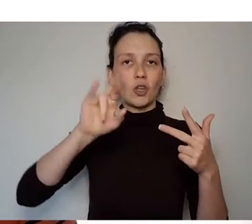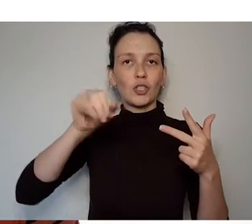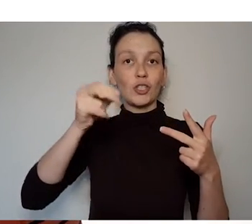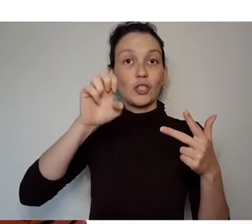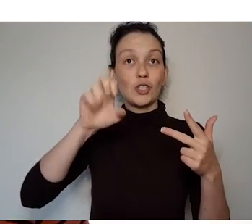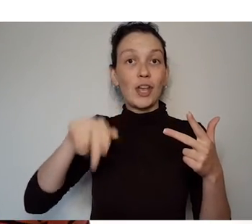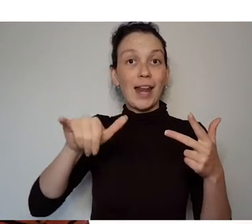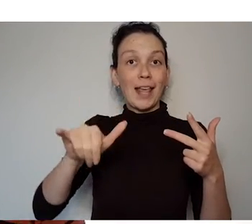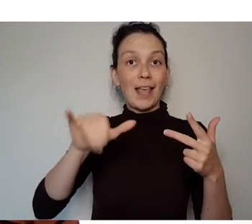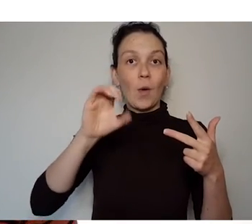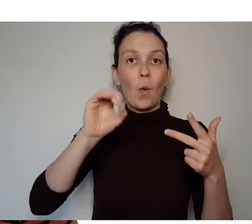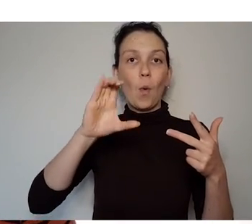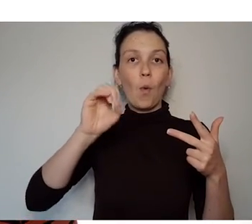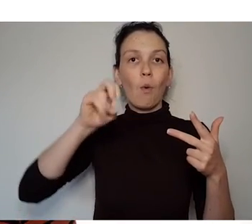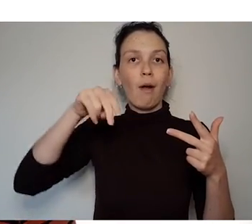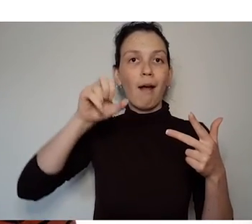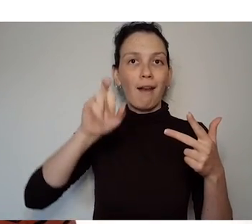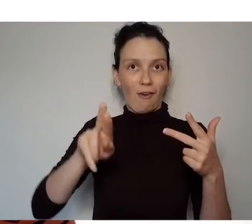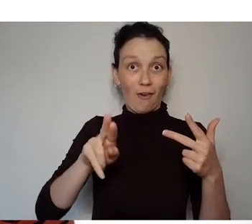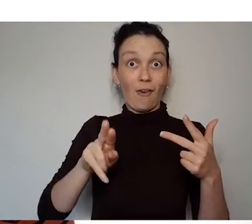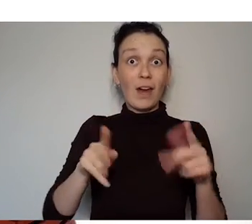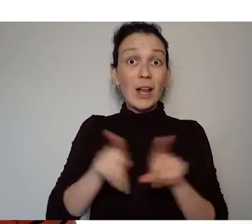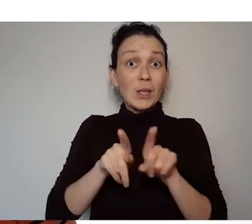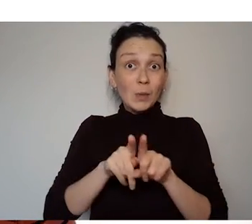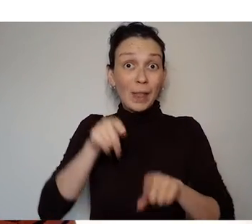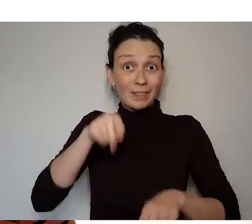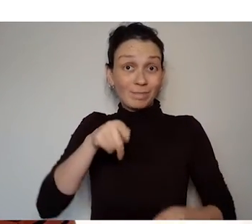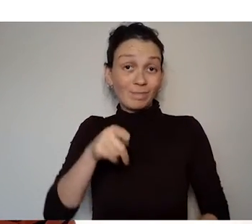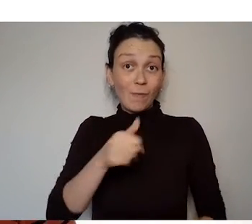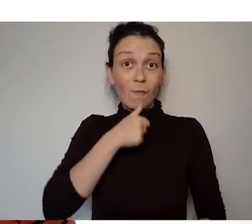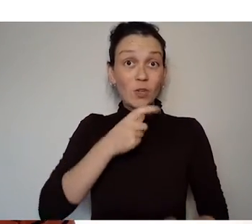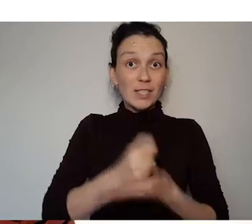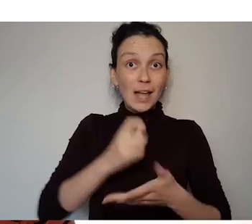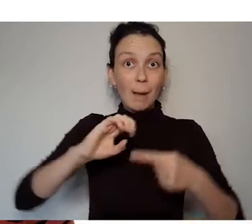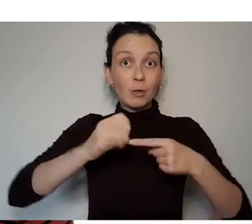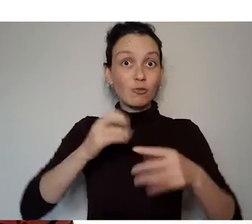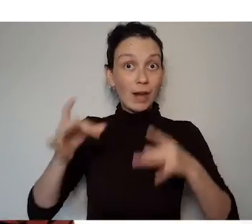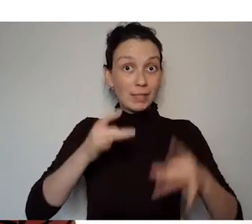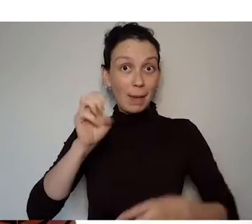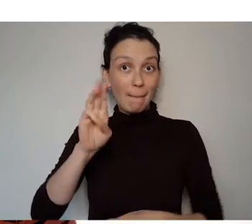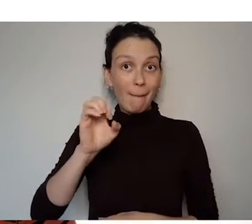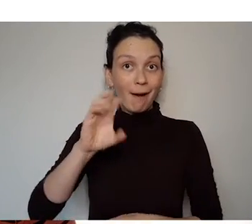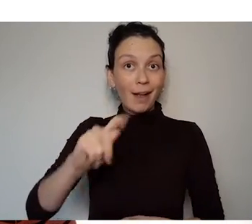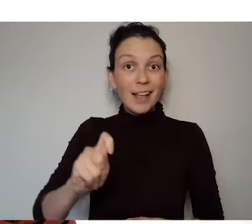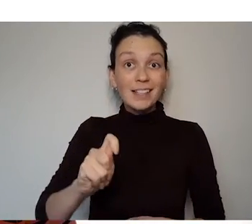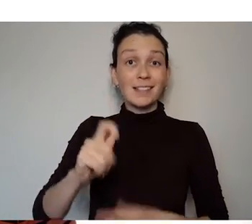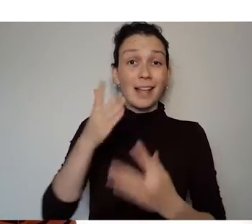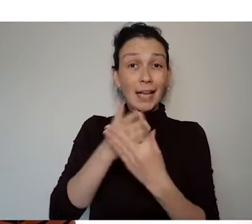making this podcast accessible for a Deaf or hard of hearing audience. There's a text transcription